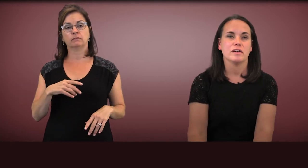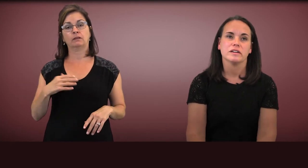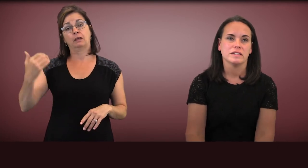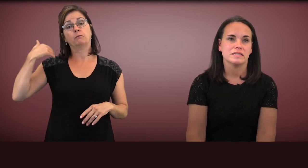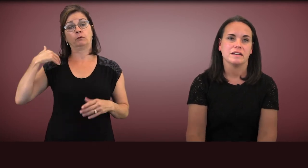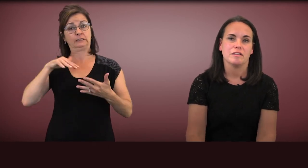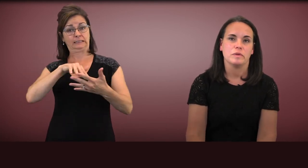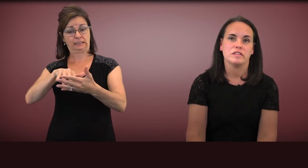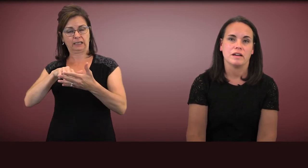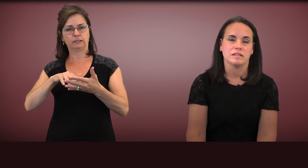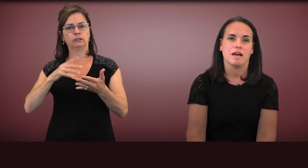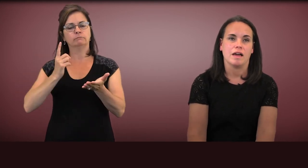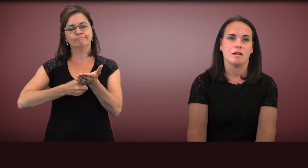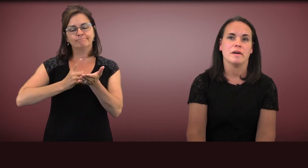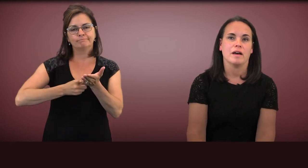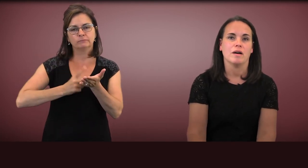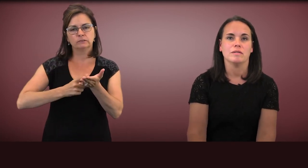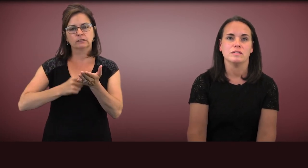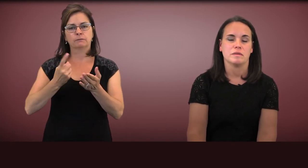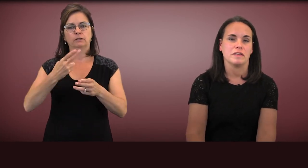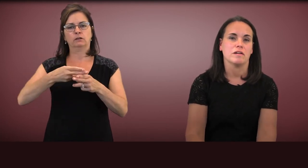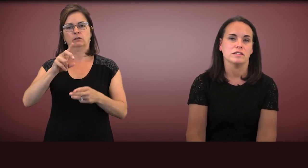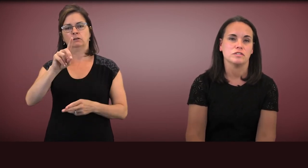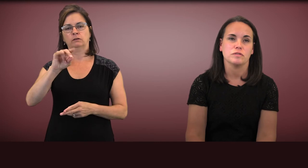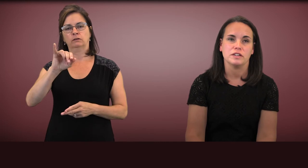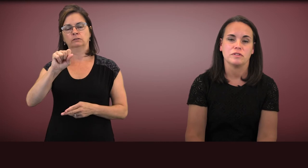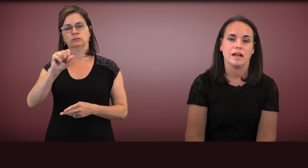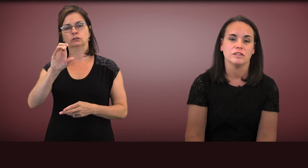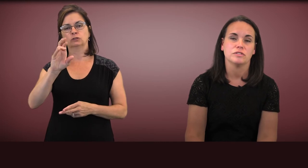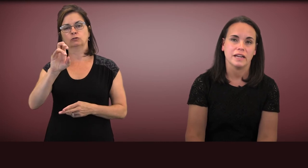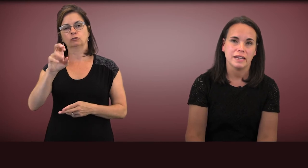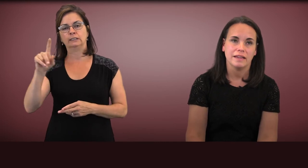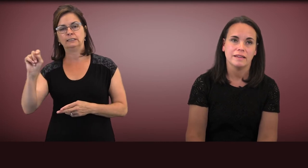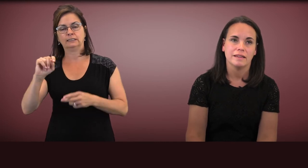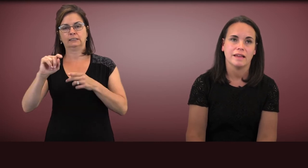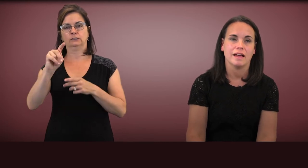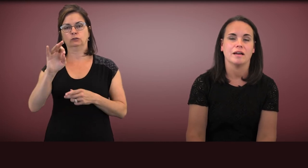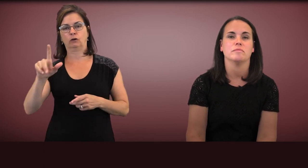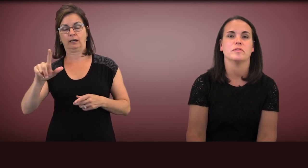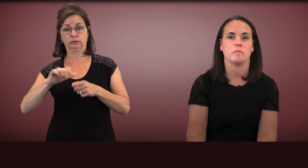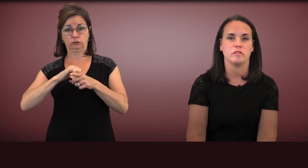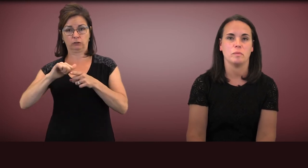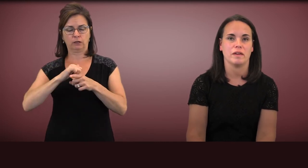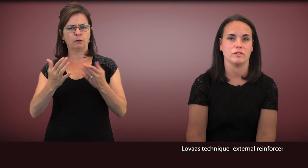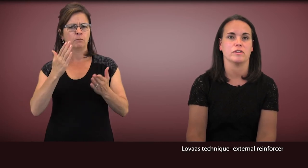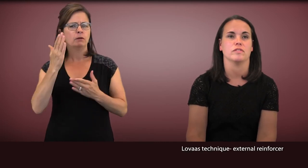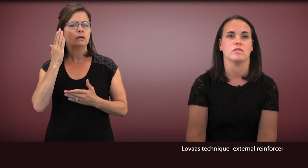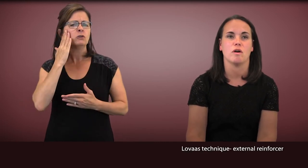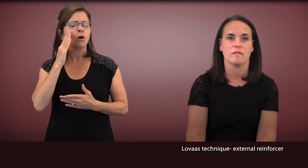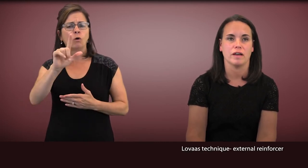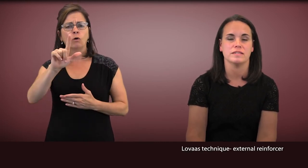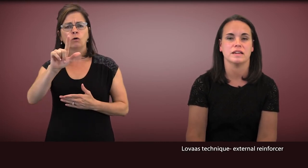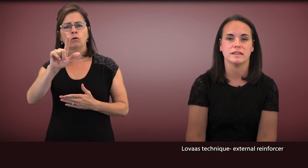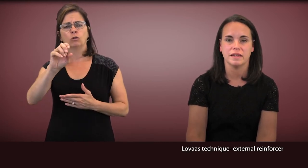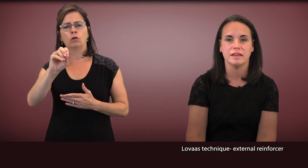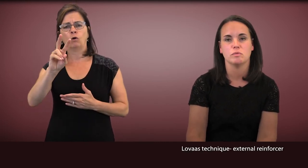In the early studies, we talked a lot about something called Discrete Trial Training. Some of you may have heard of the Lovaas Technique,